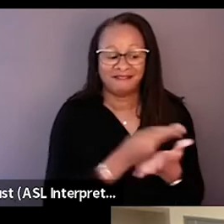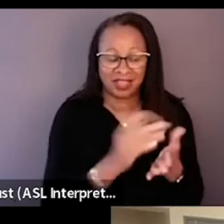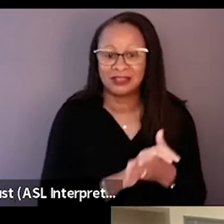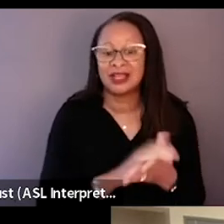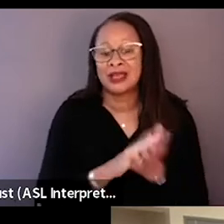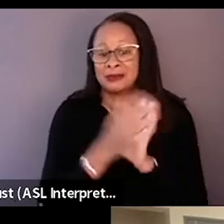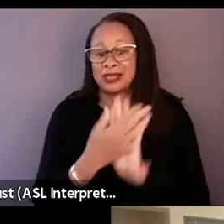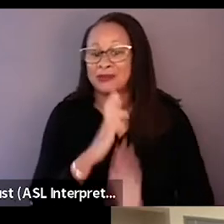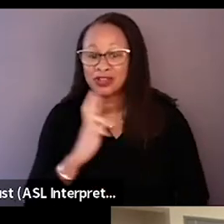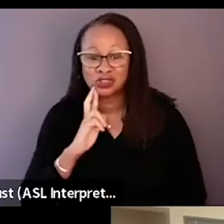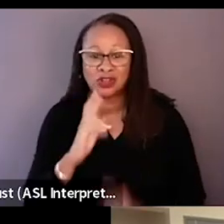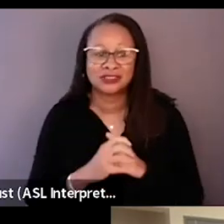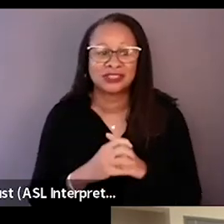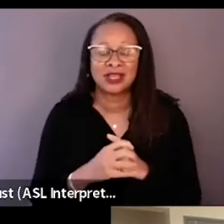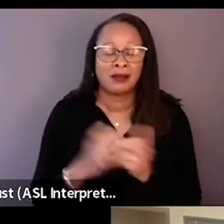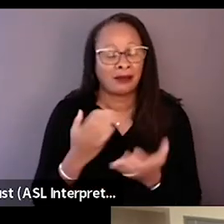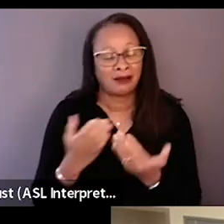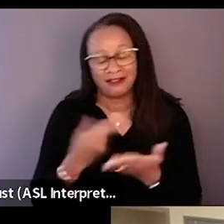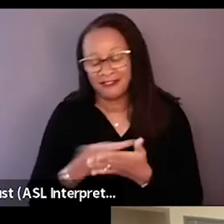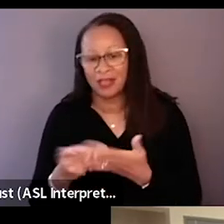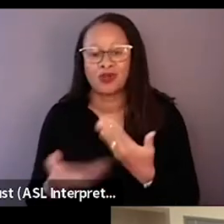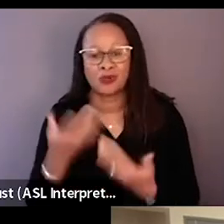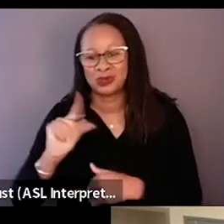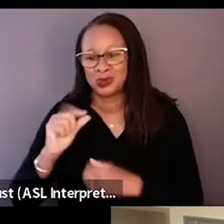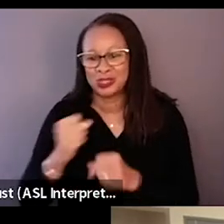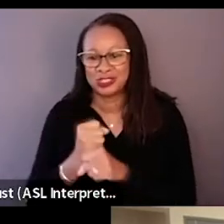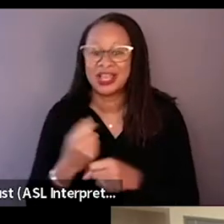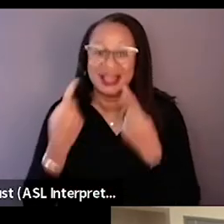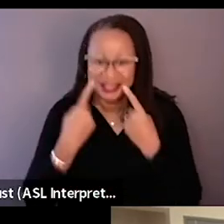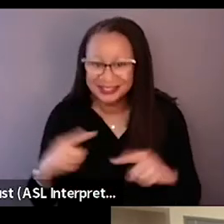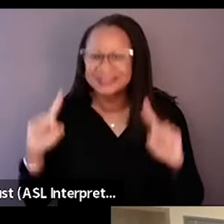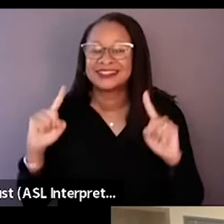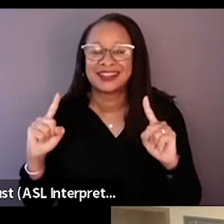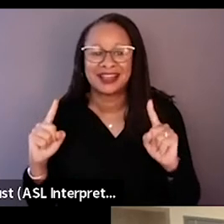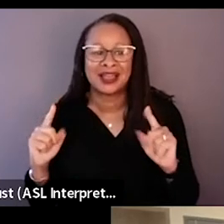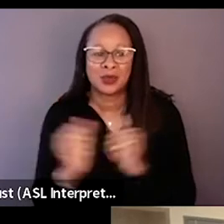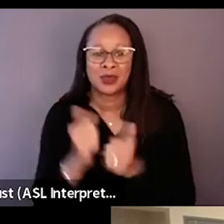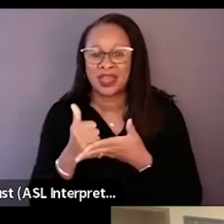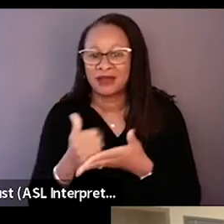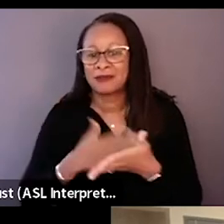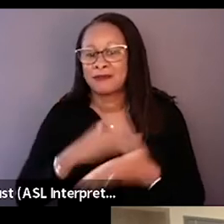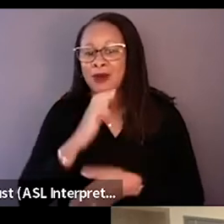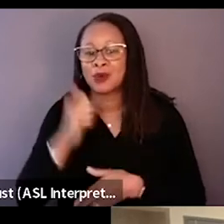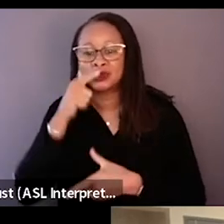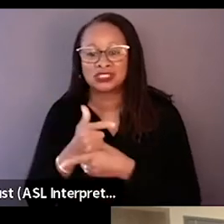for close to two decades. But eventually was able to turn around with the help of my oldest sister, Jaclyn,